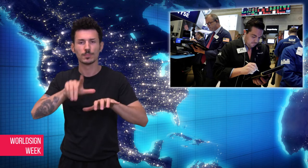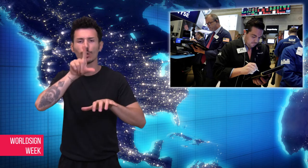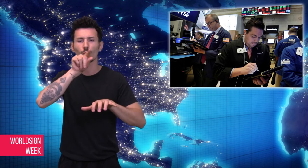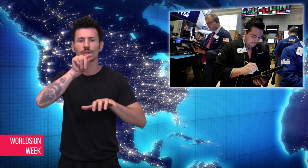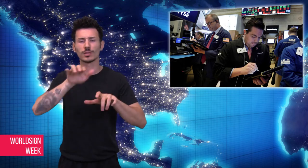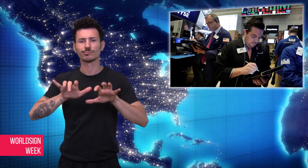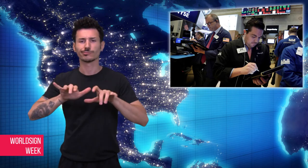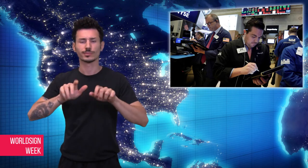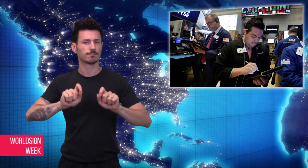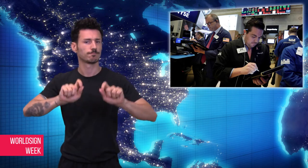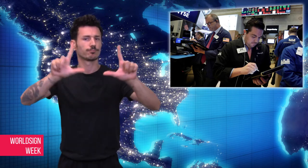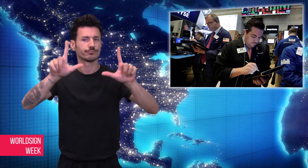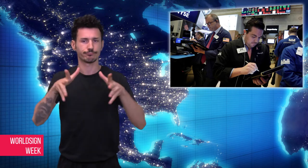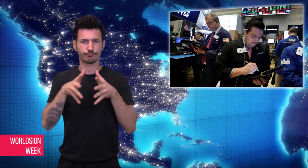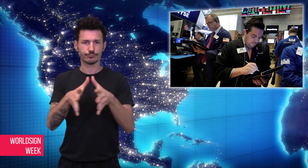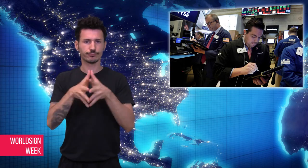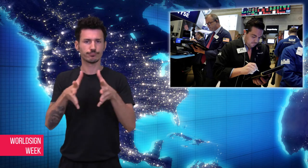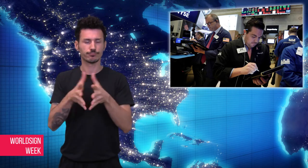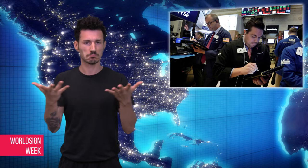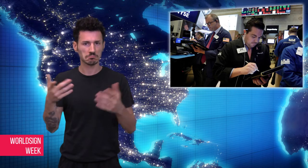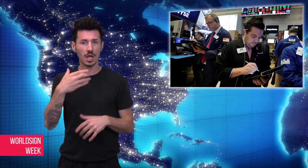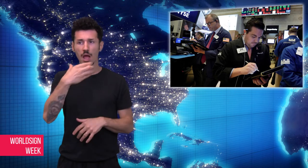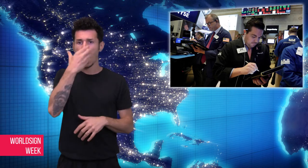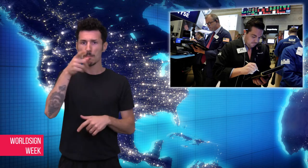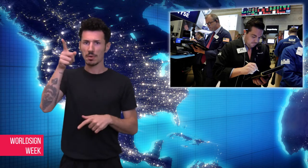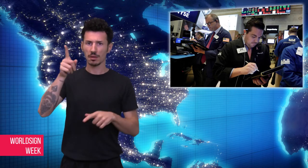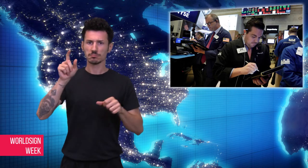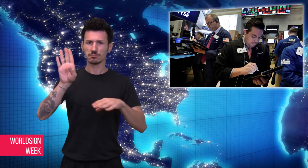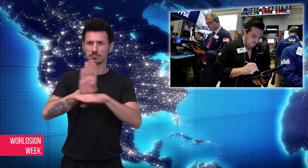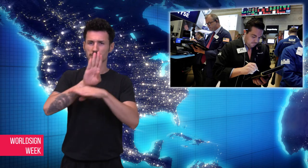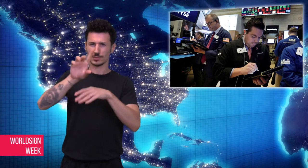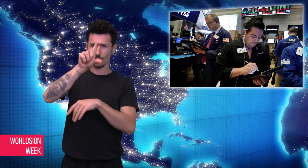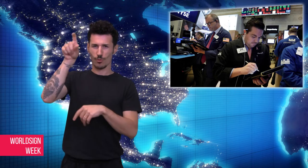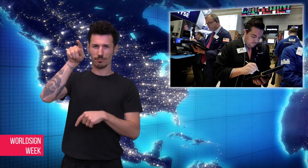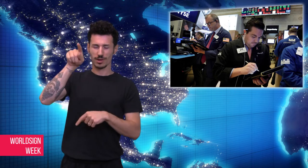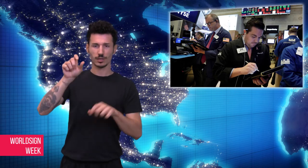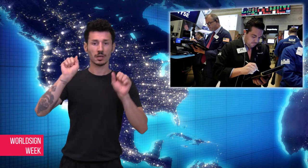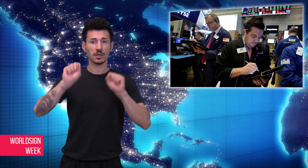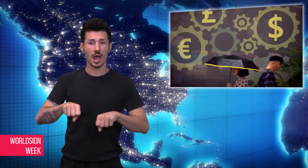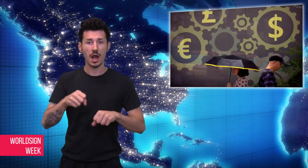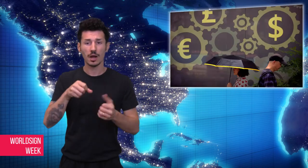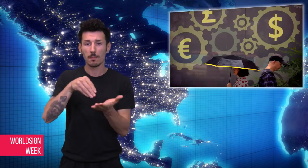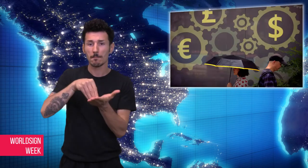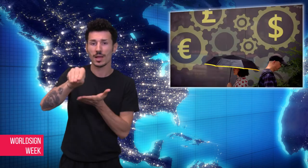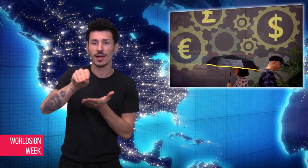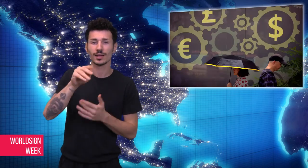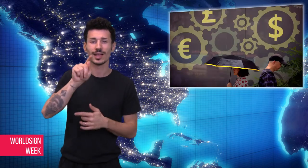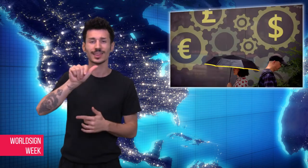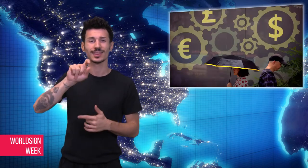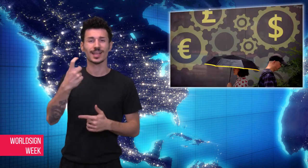didn’t respond, neither has it